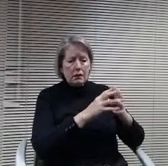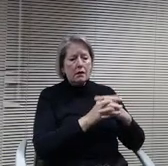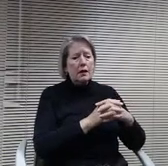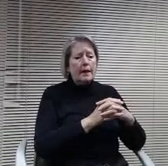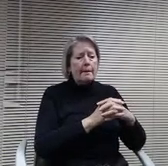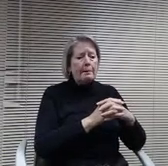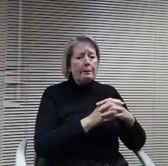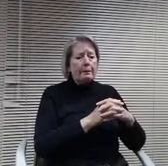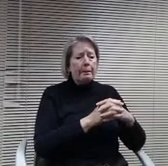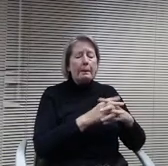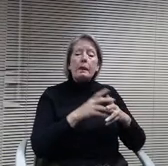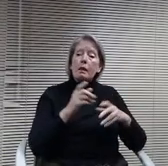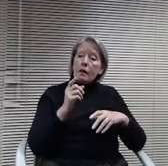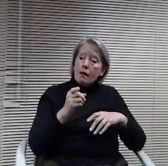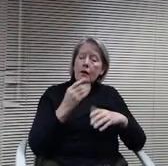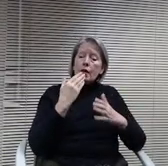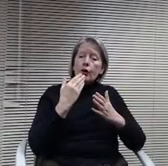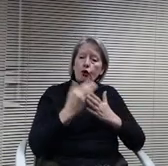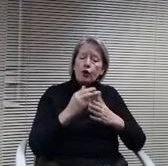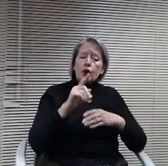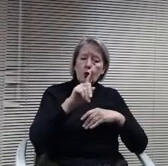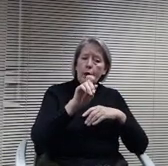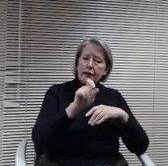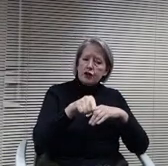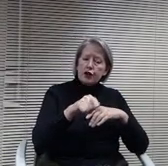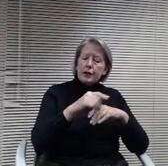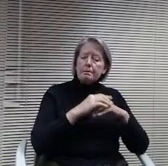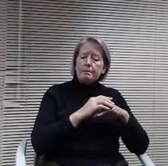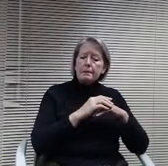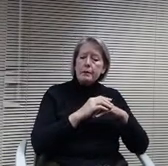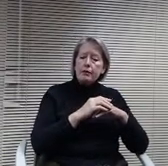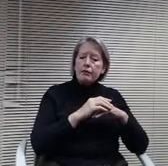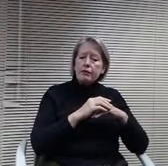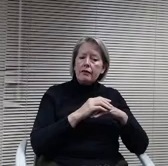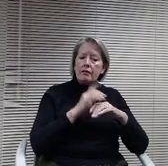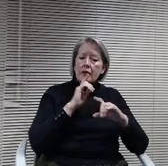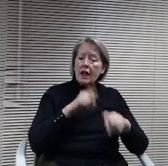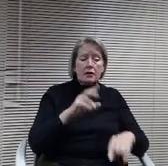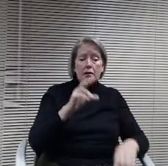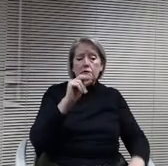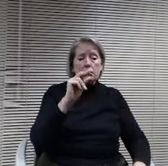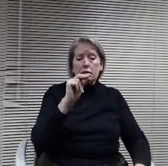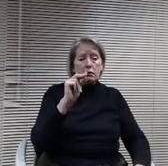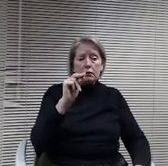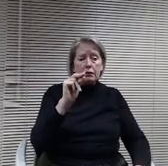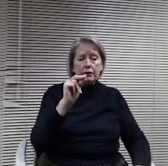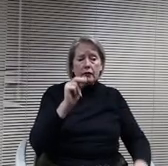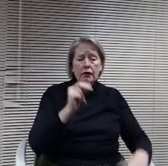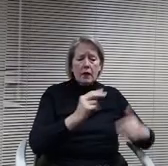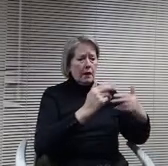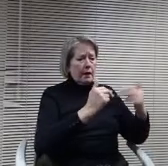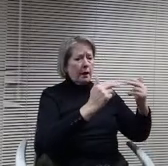Actually, that's a good question, but the answer is is no. The building itself is the collateral for the bonds. How we